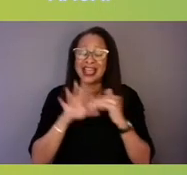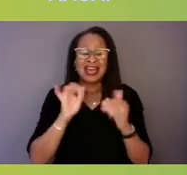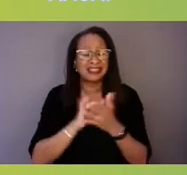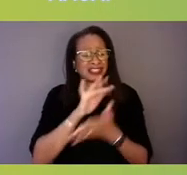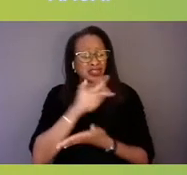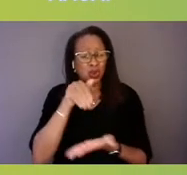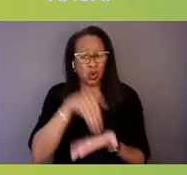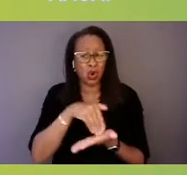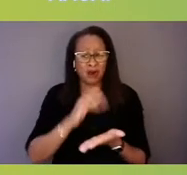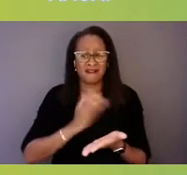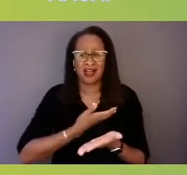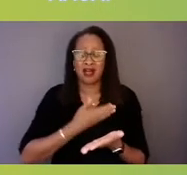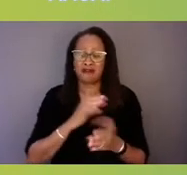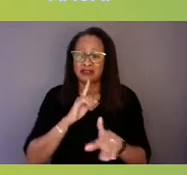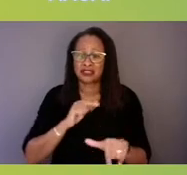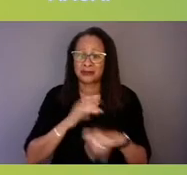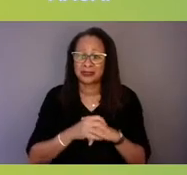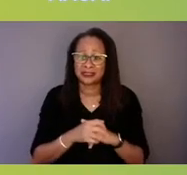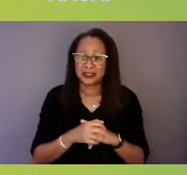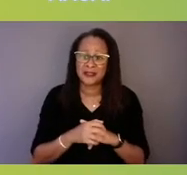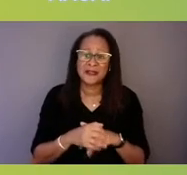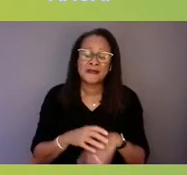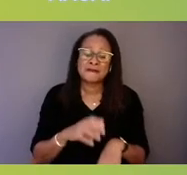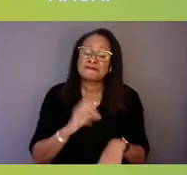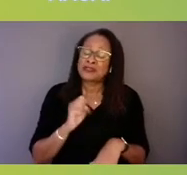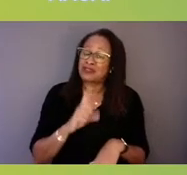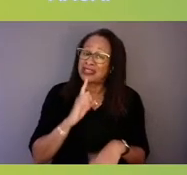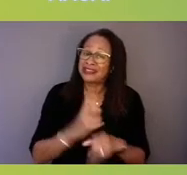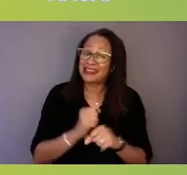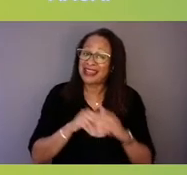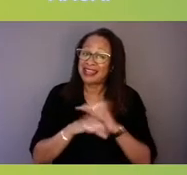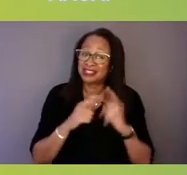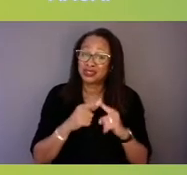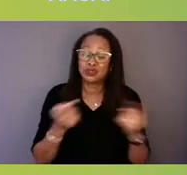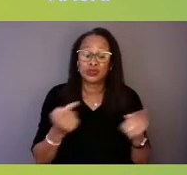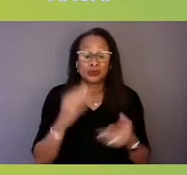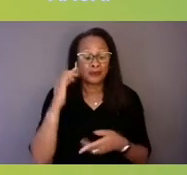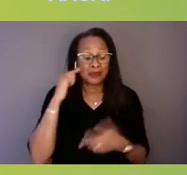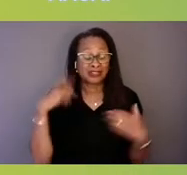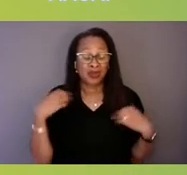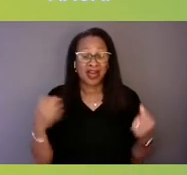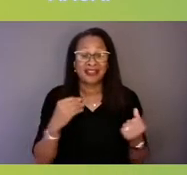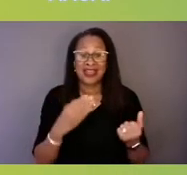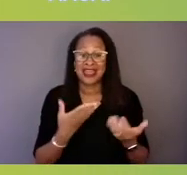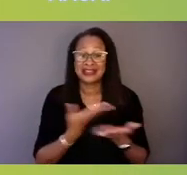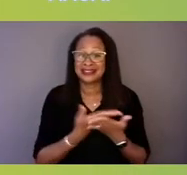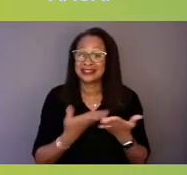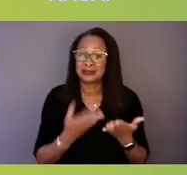to mental health and substance use services is one of Dr. Delphin-Rittmon's top priorities.